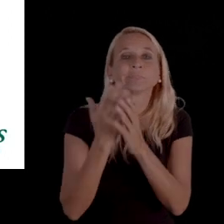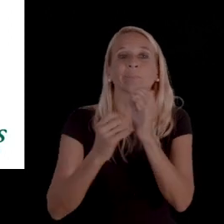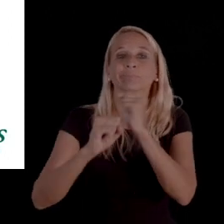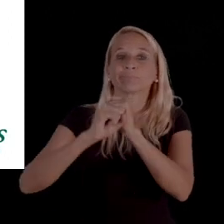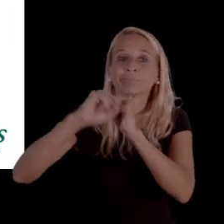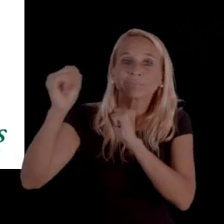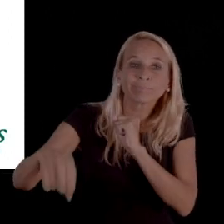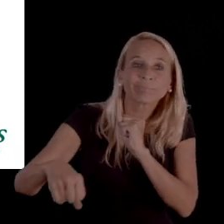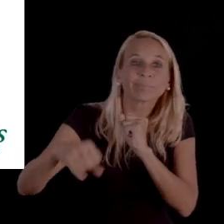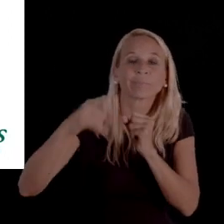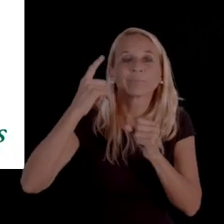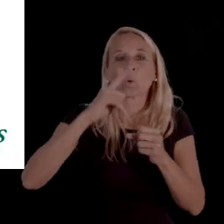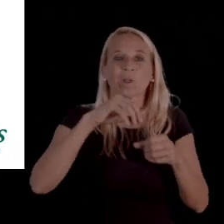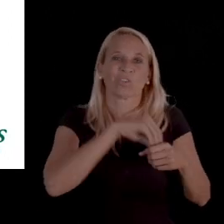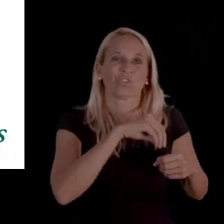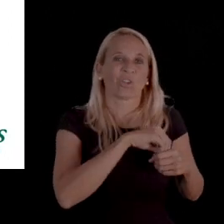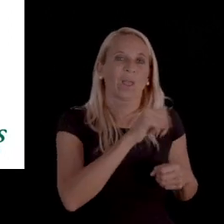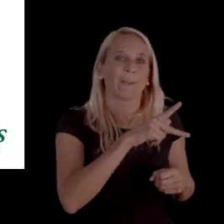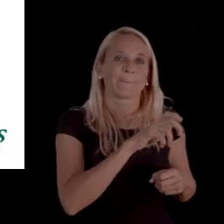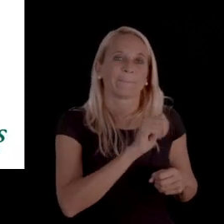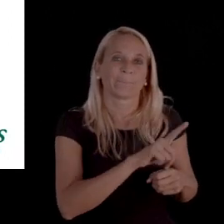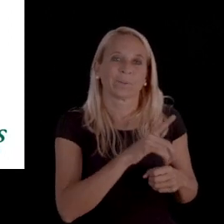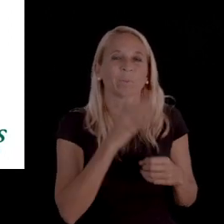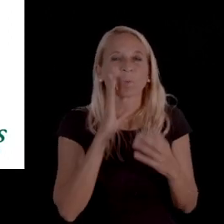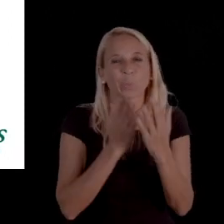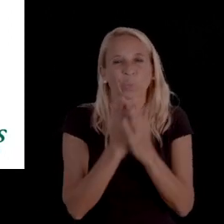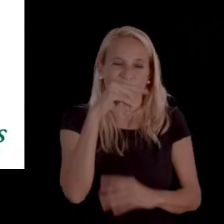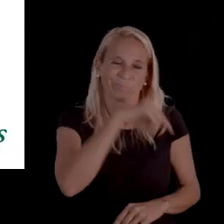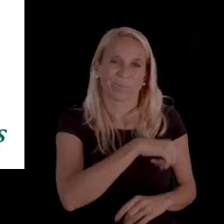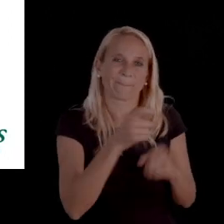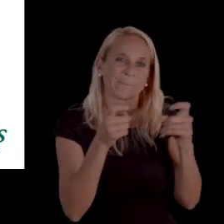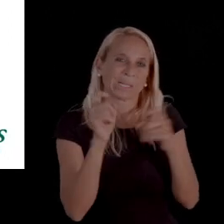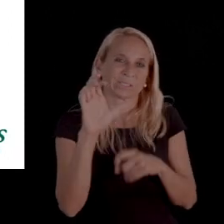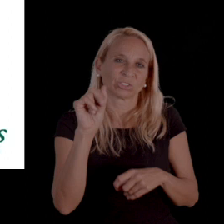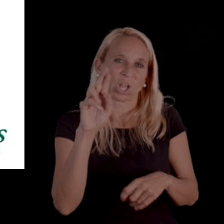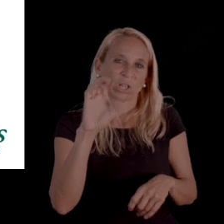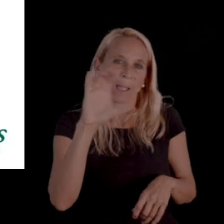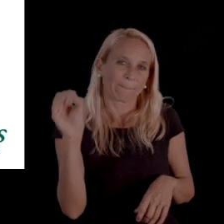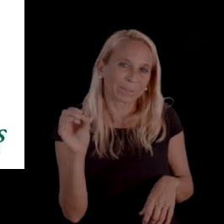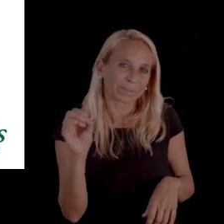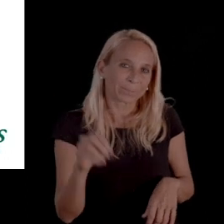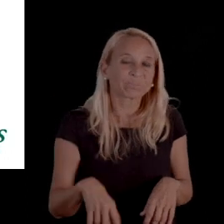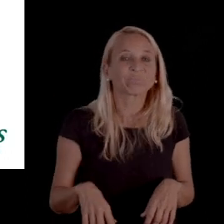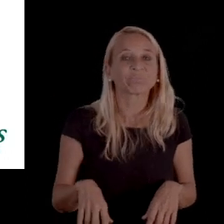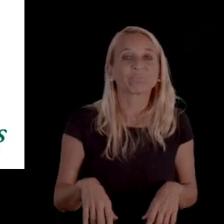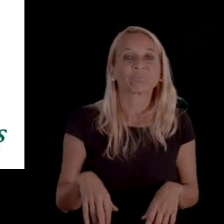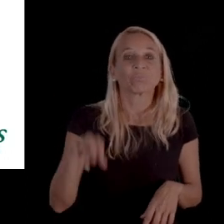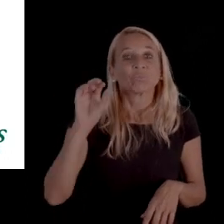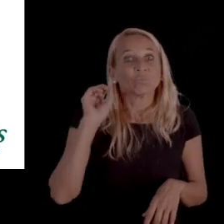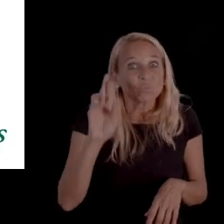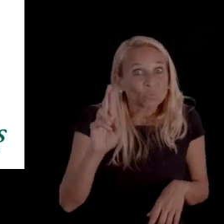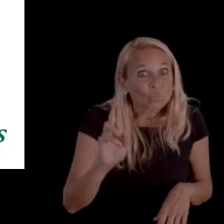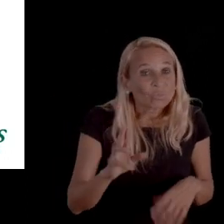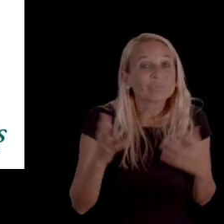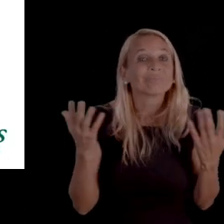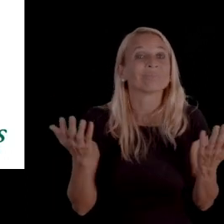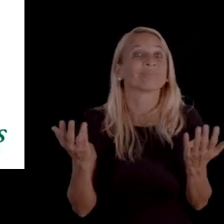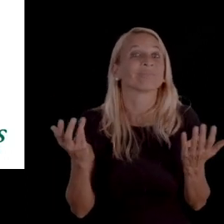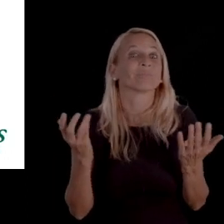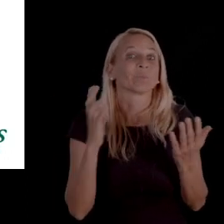that have kind of been provided for a internal appeal, which is we'll go through the managed care company